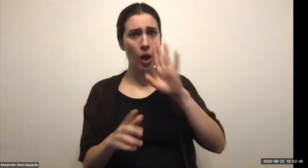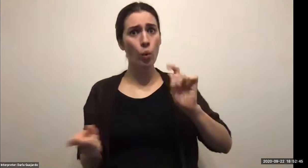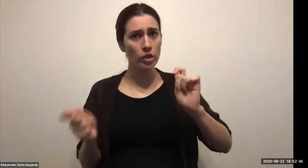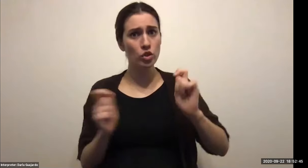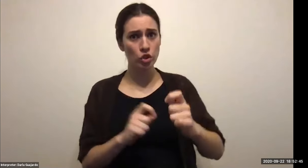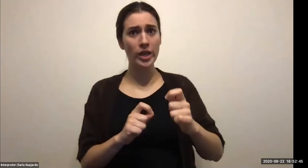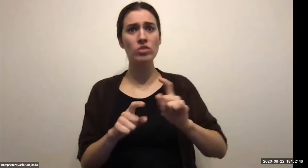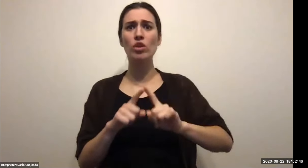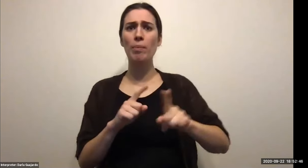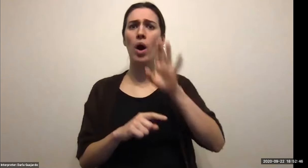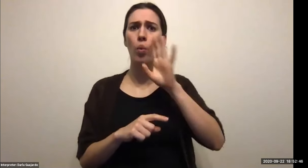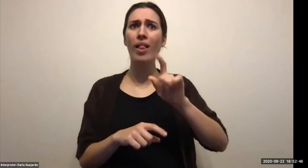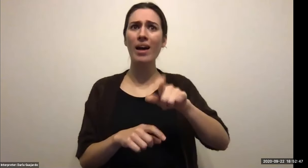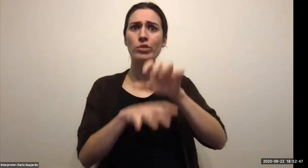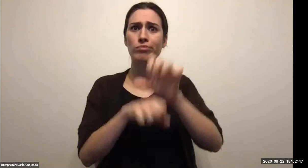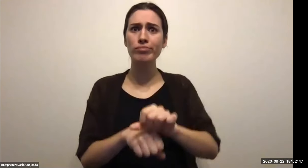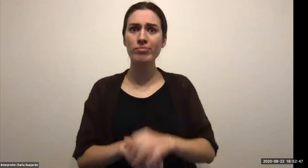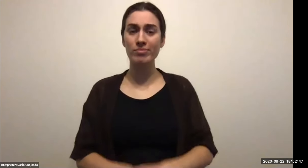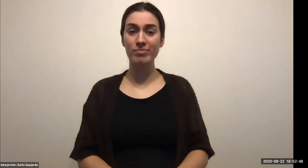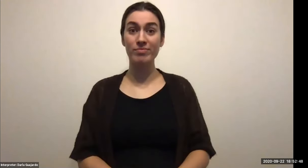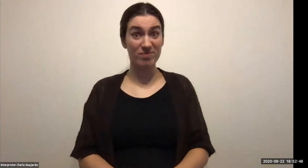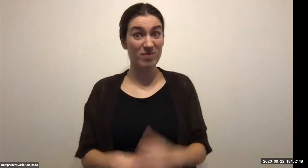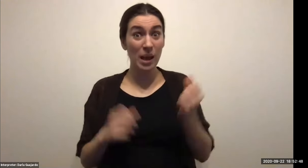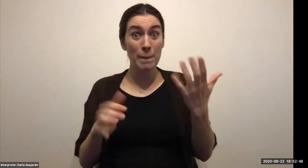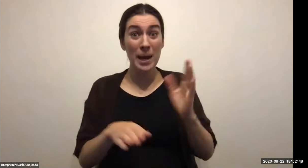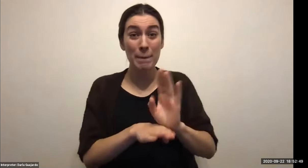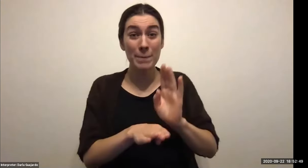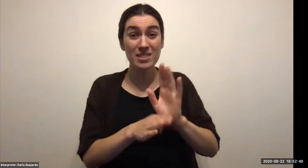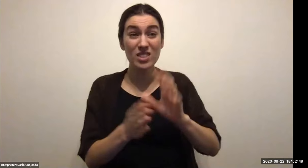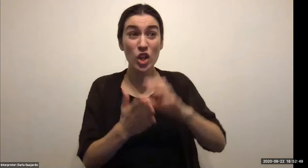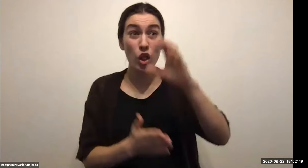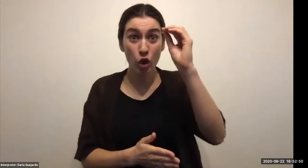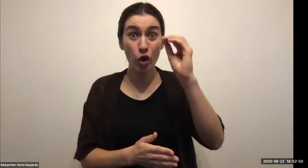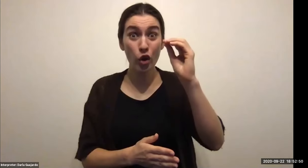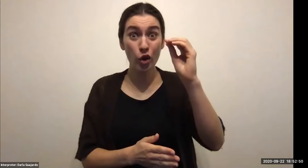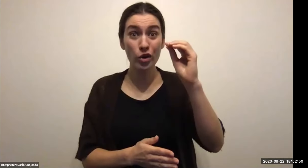Keith Wolling: But the end of the day is now. I'm kidding, the end of the day is you always want to have someone's going to look out for you. You can get questions answered.